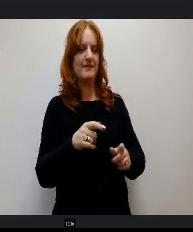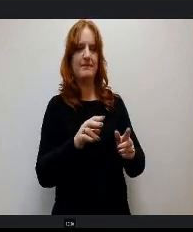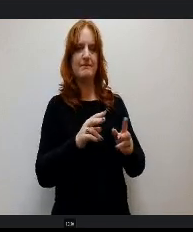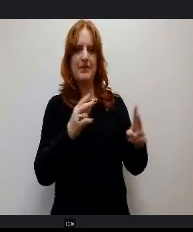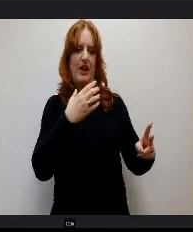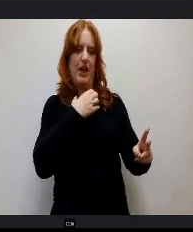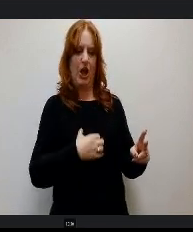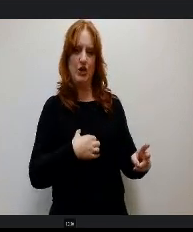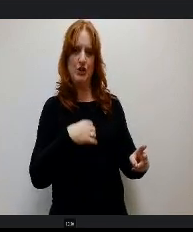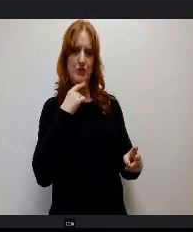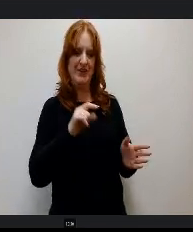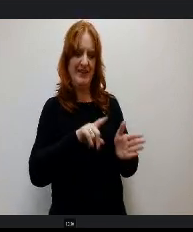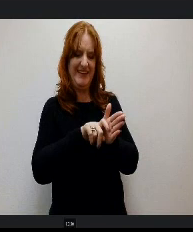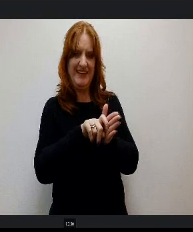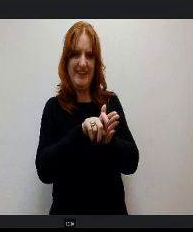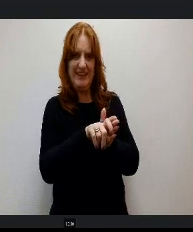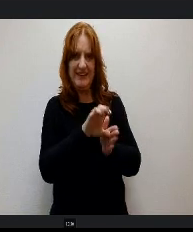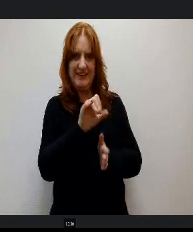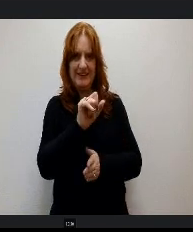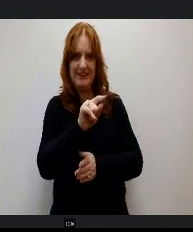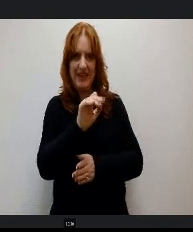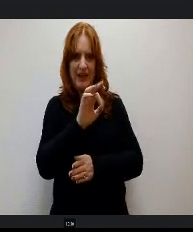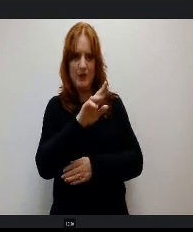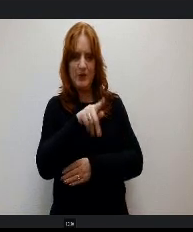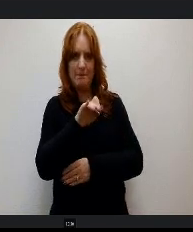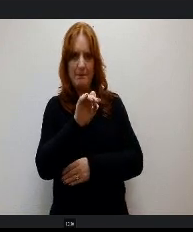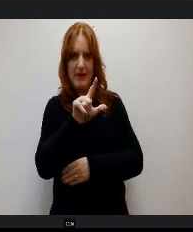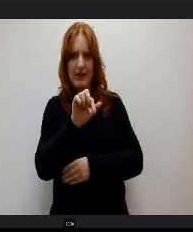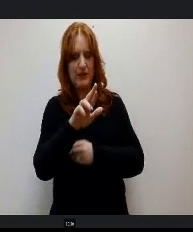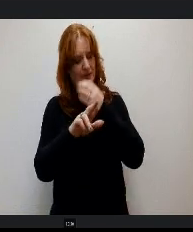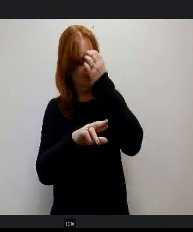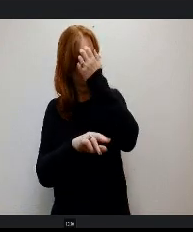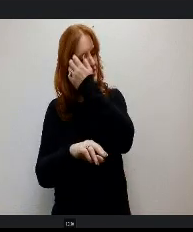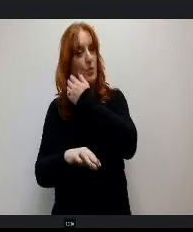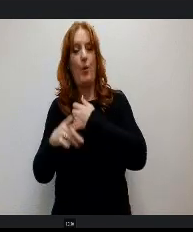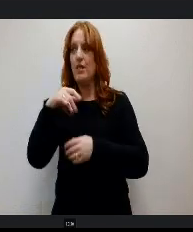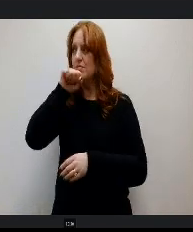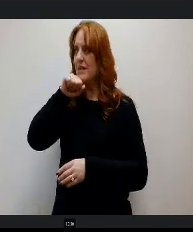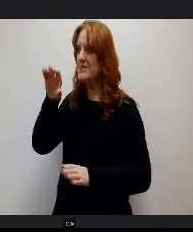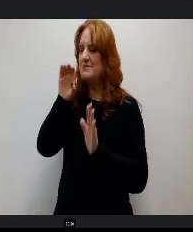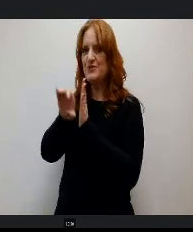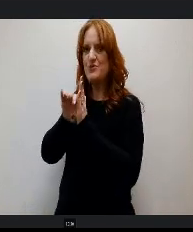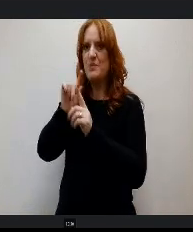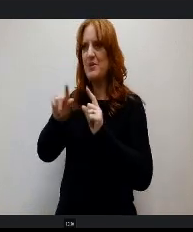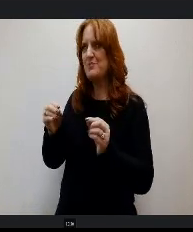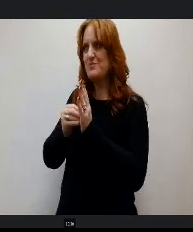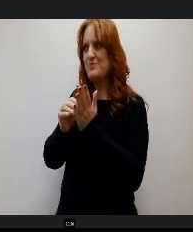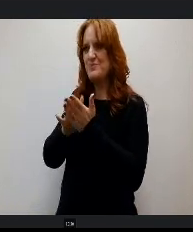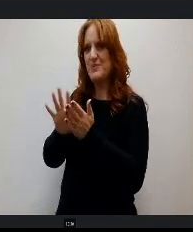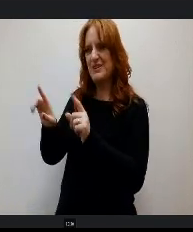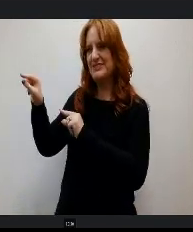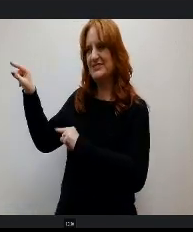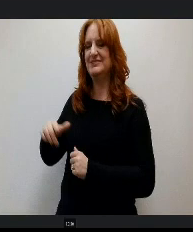I love this picture. I'm gonna print it out and just put it probably right here. Miss Hannah Hill is here